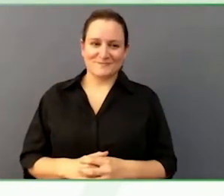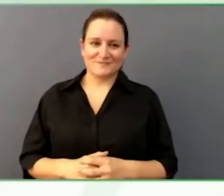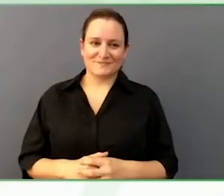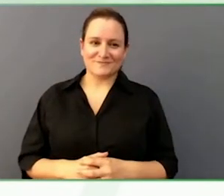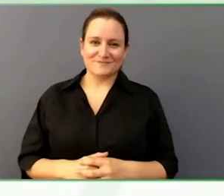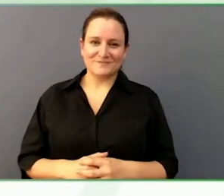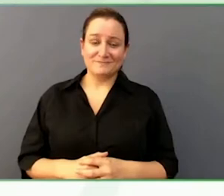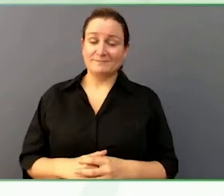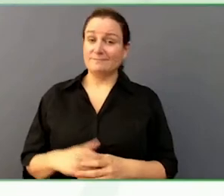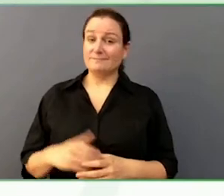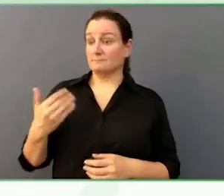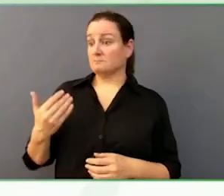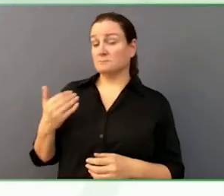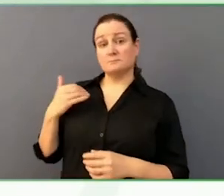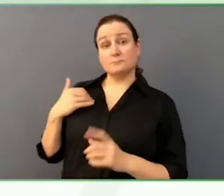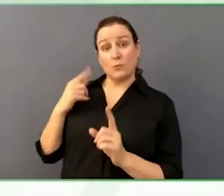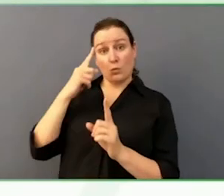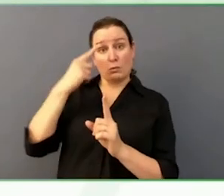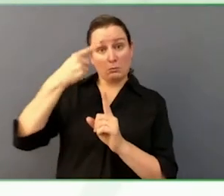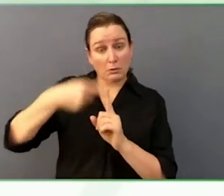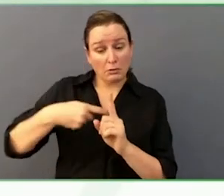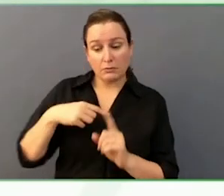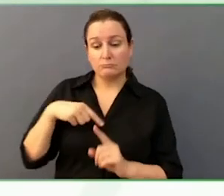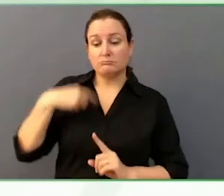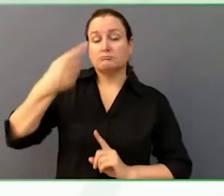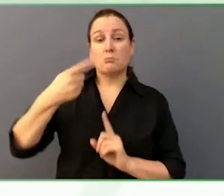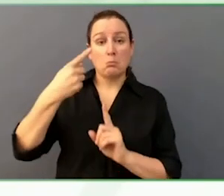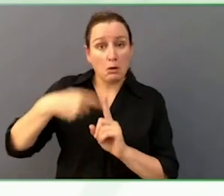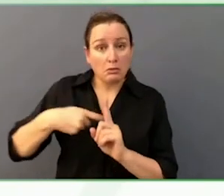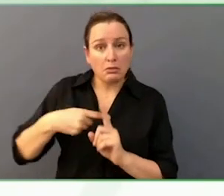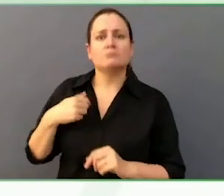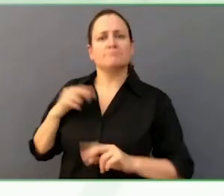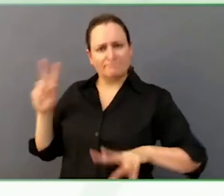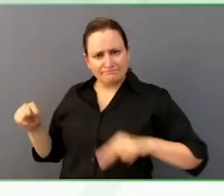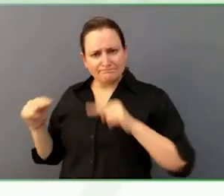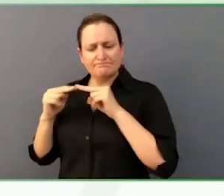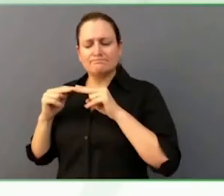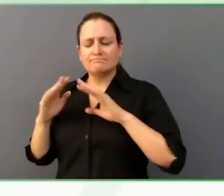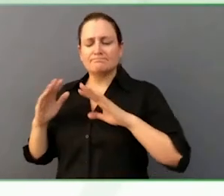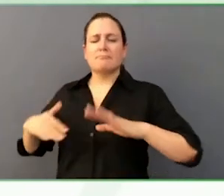to see, what are we doing to achieve those goals, and are those goals even still applicable?